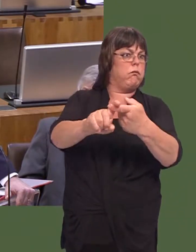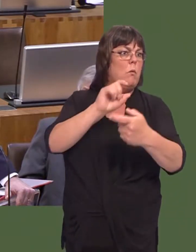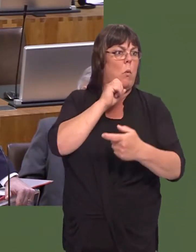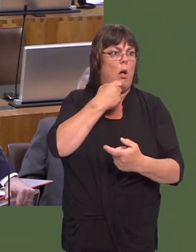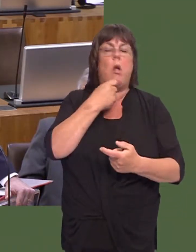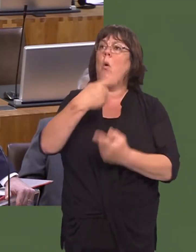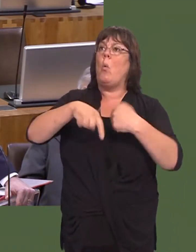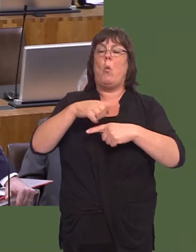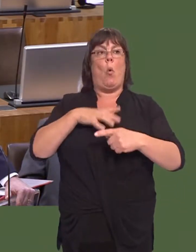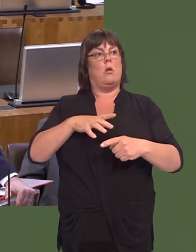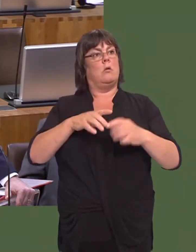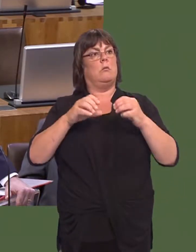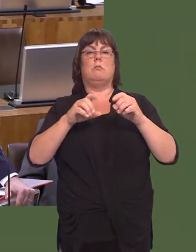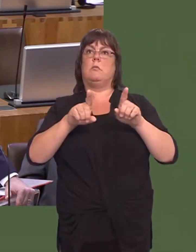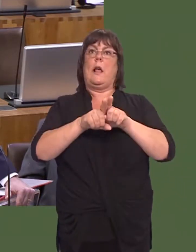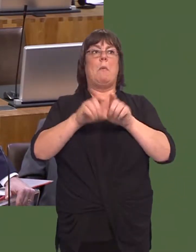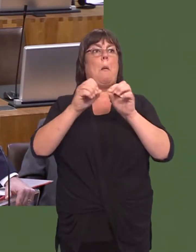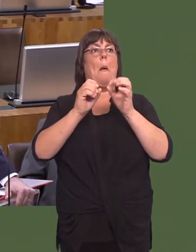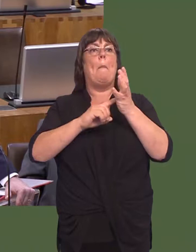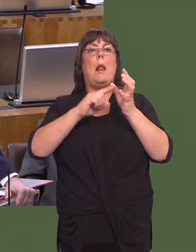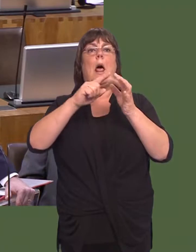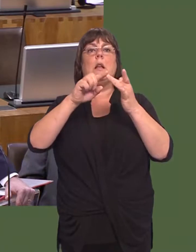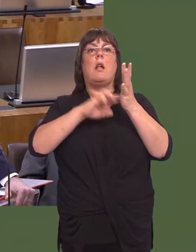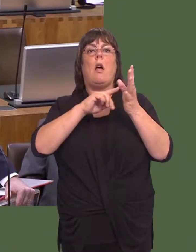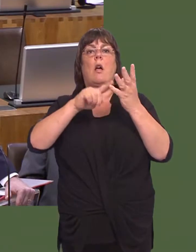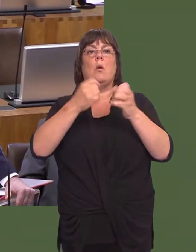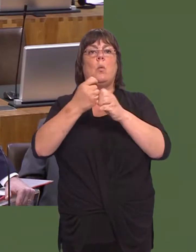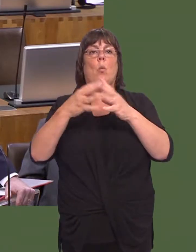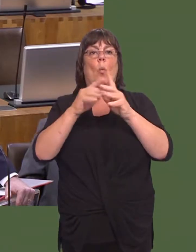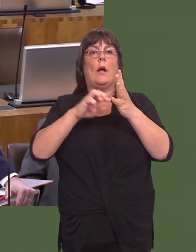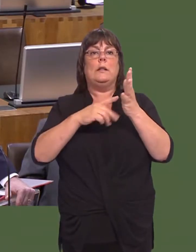They want to be sureóand we want to see this project delivered, but it has to be delivered on a sustainable basis.